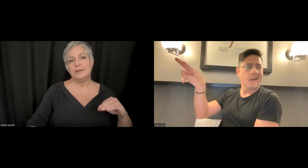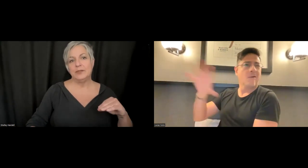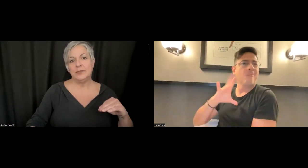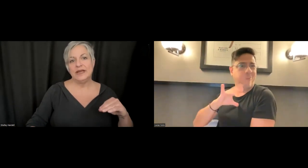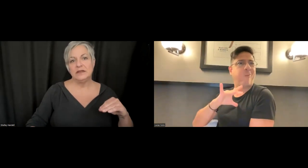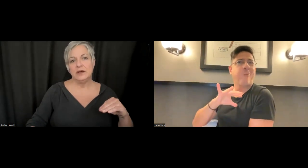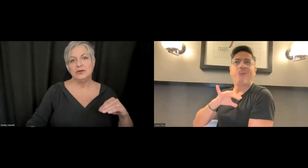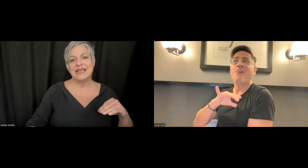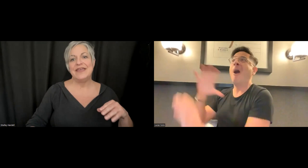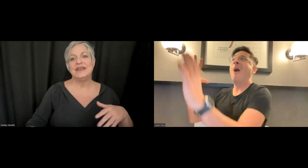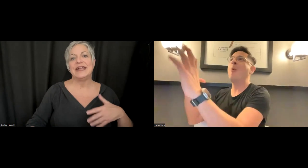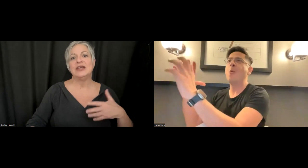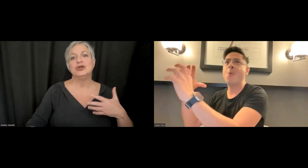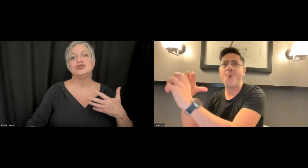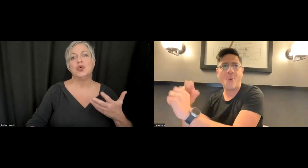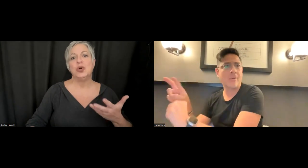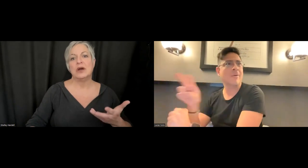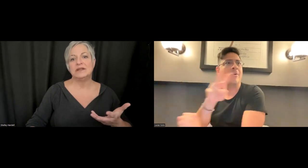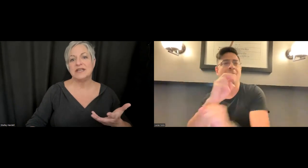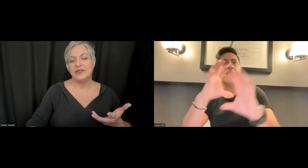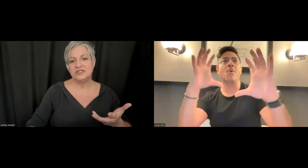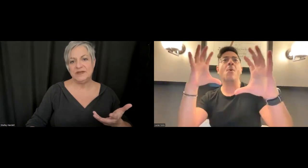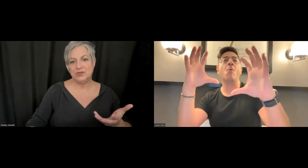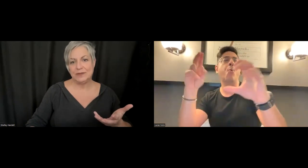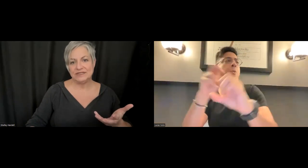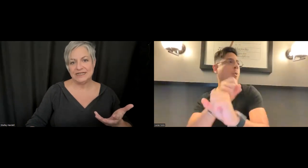bubble may close, and I can look towards other speech bubbles I